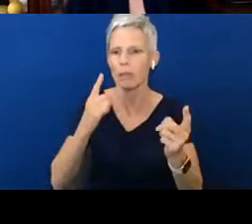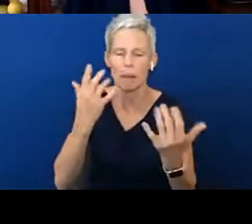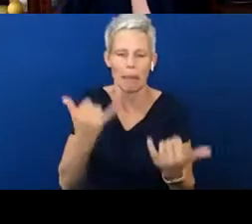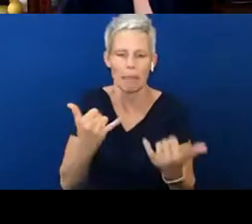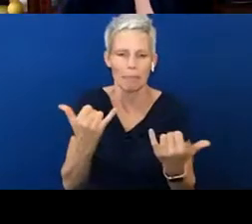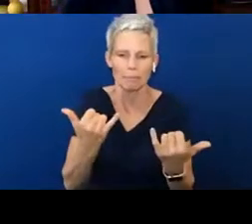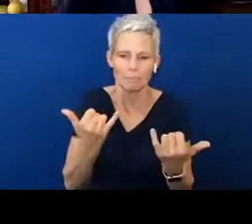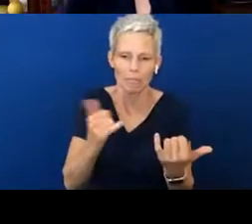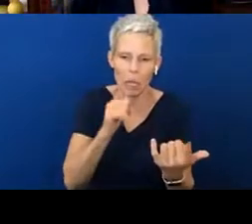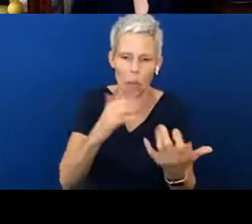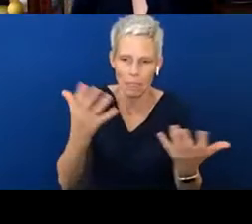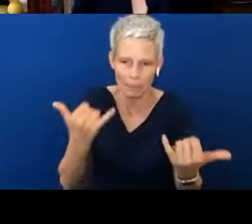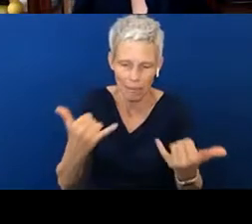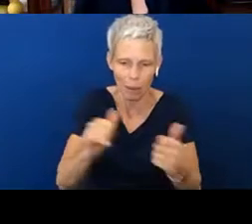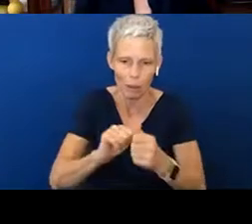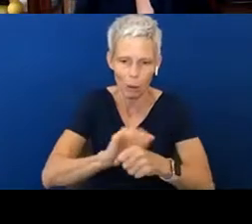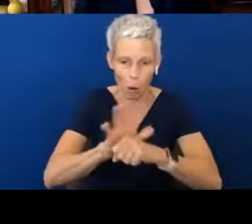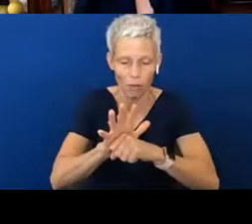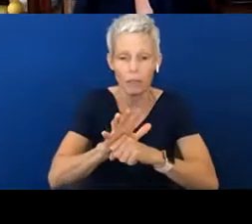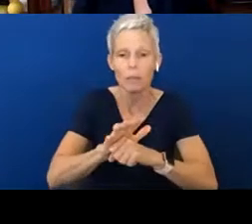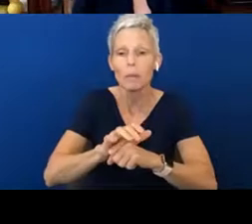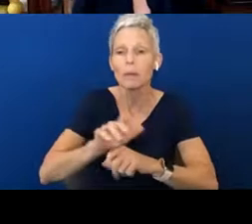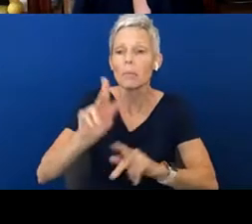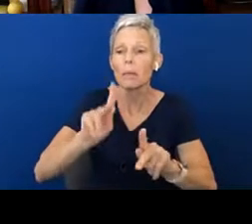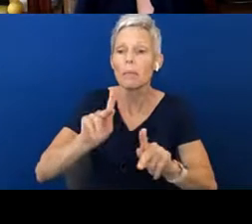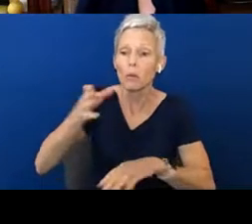but if you have visitors, we want, we want our child to know